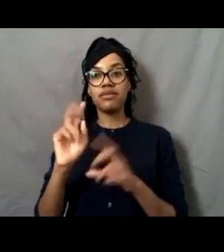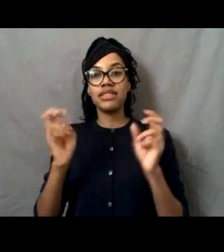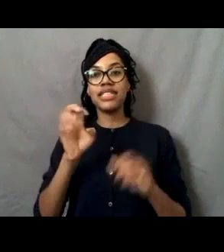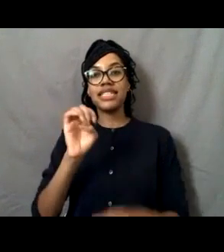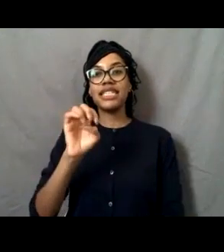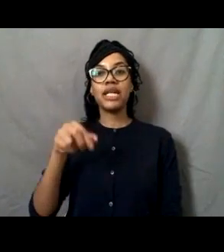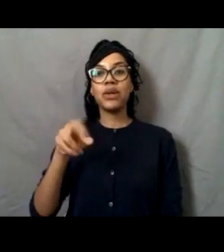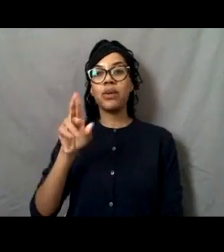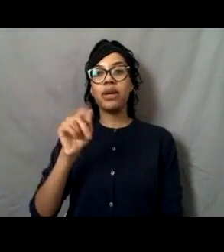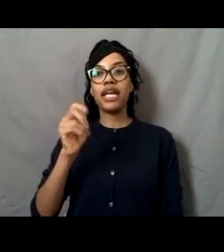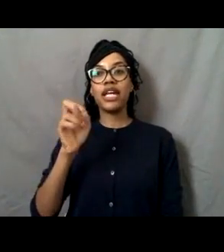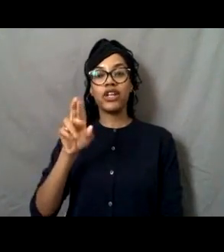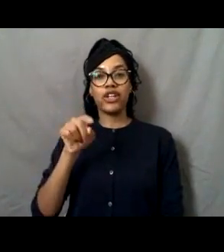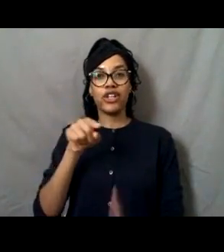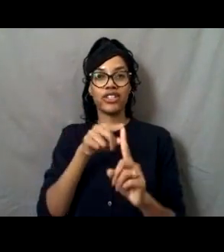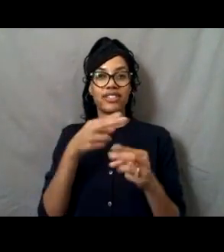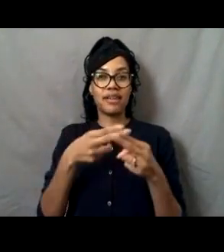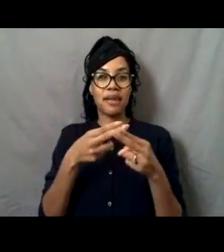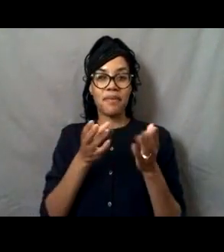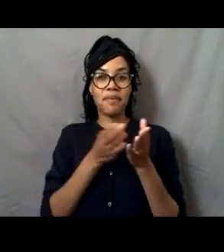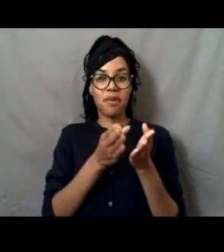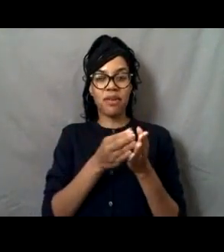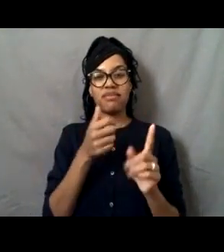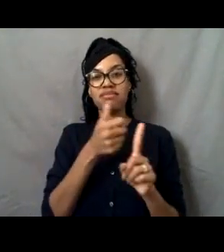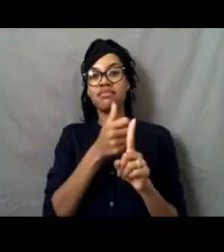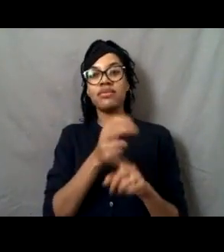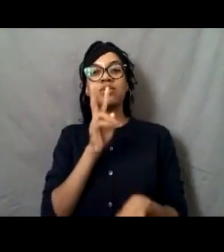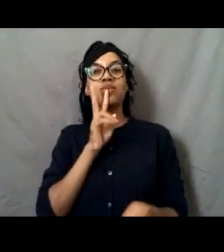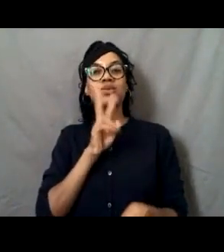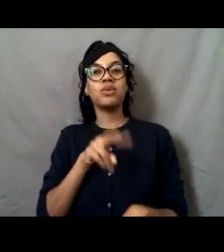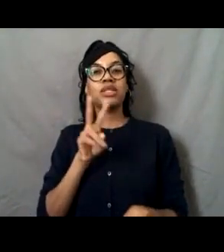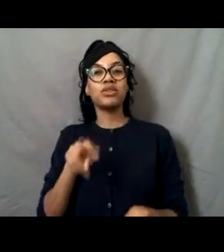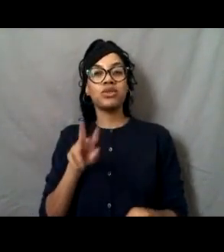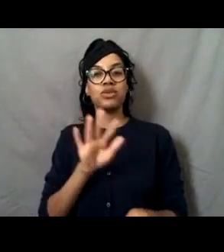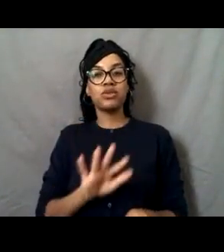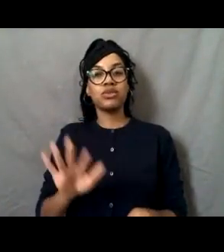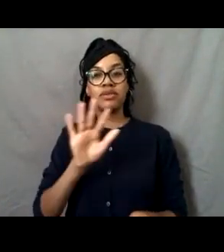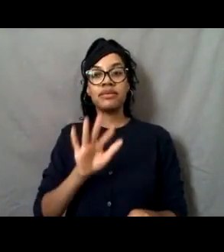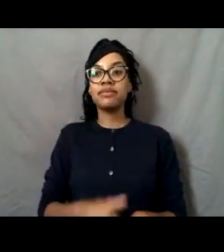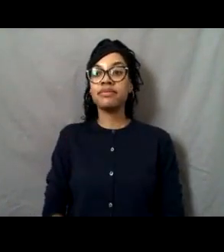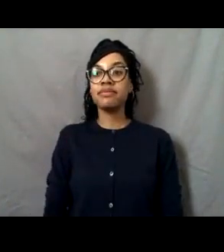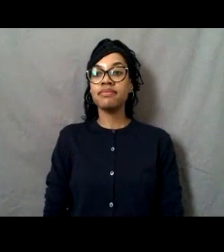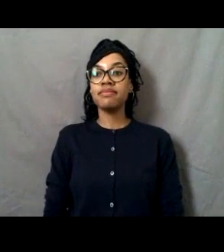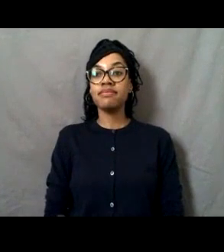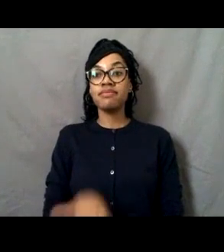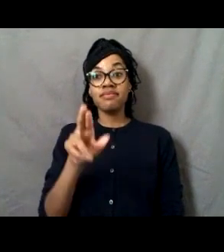which is about the age I was when I joined the Corps. And this is a fun piece of trivia